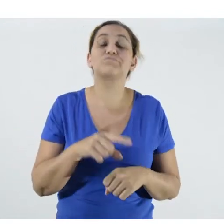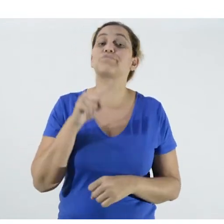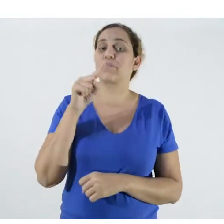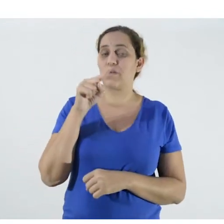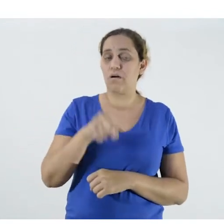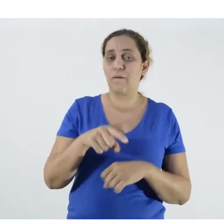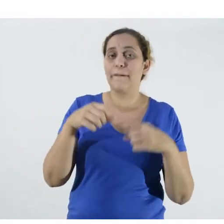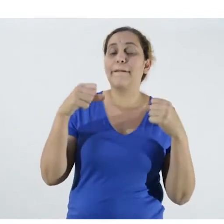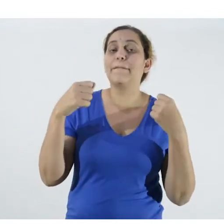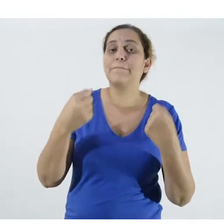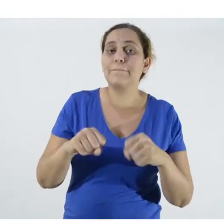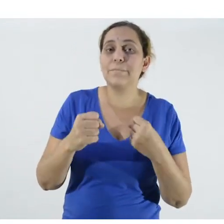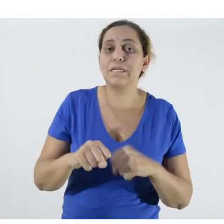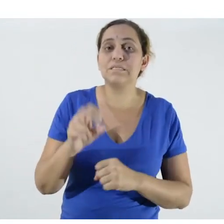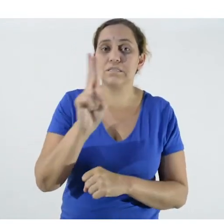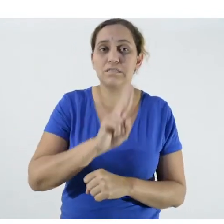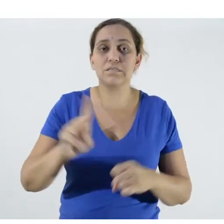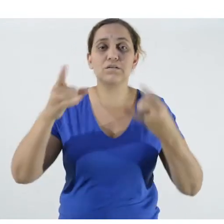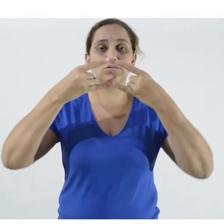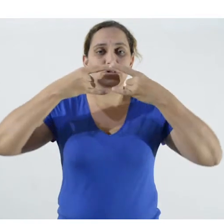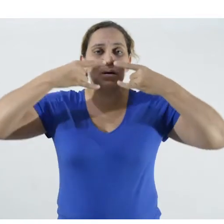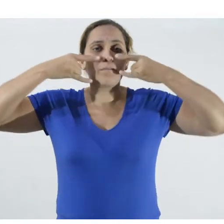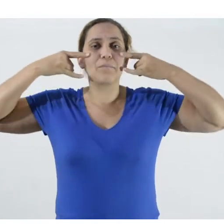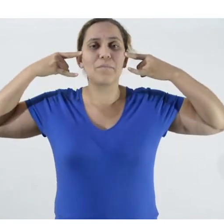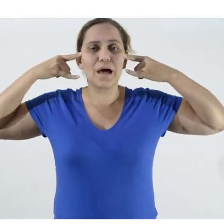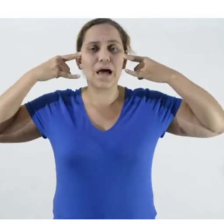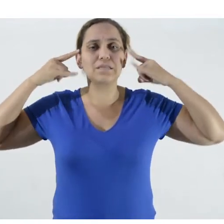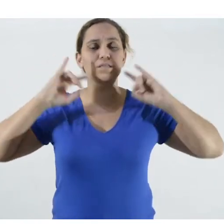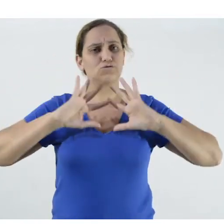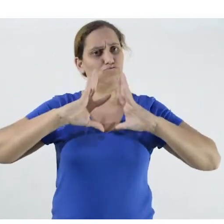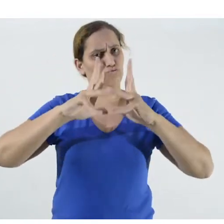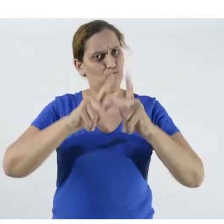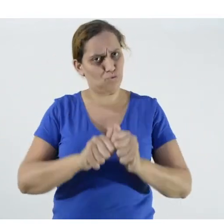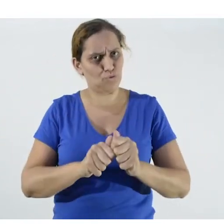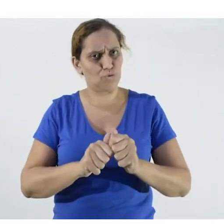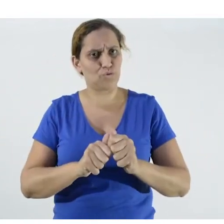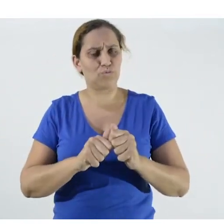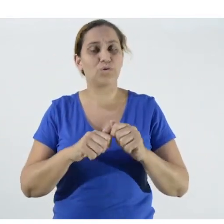Everyone will have to wear a mask, and it could be the one you made at home,